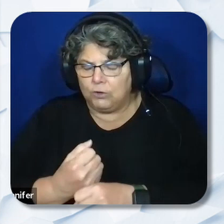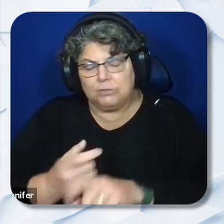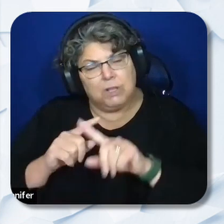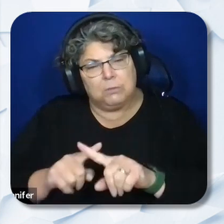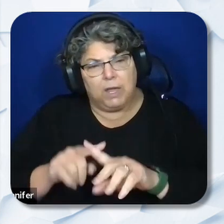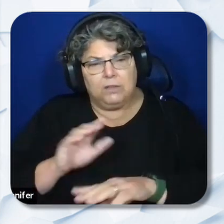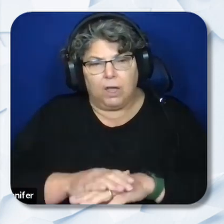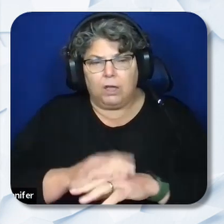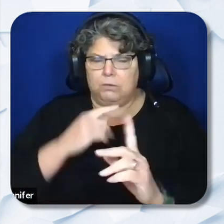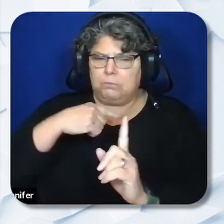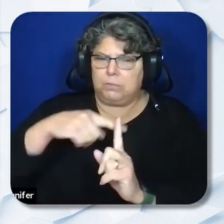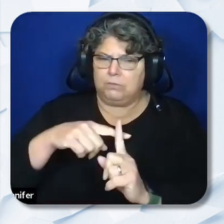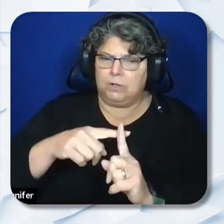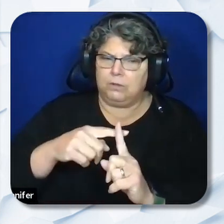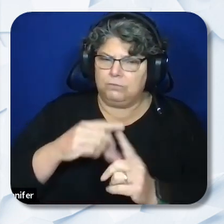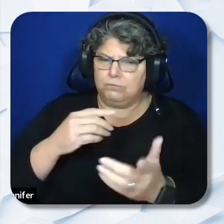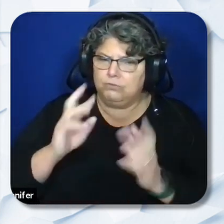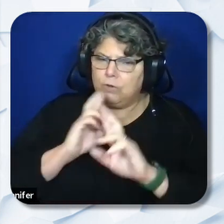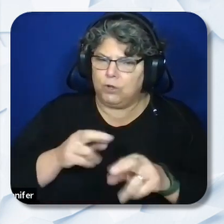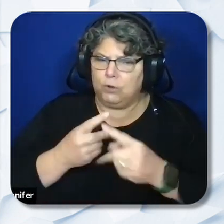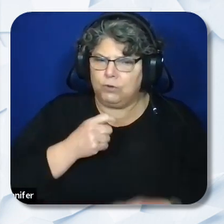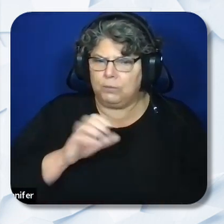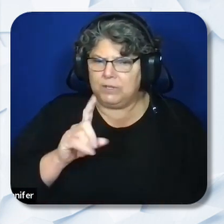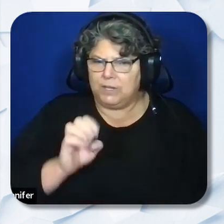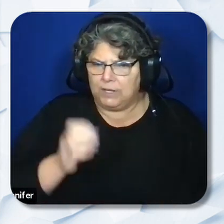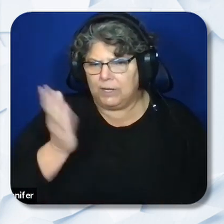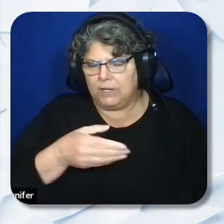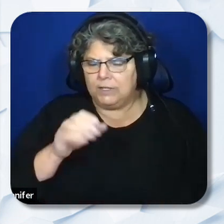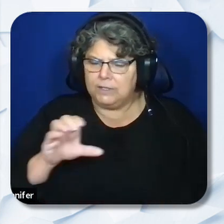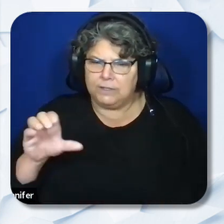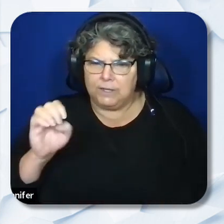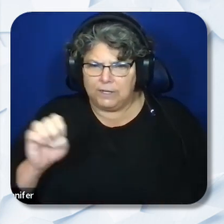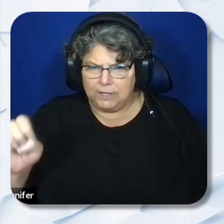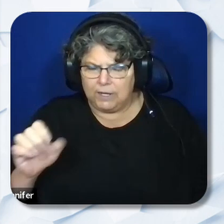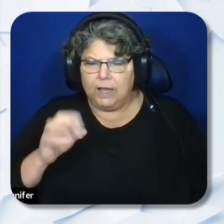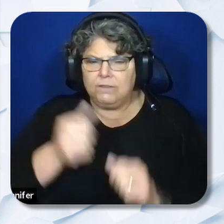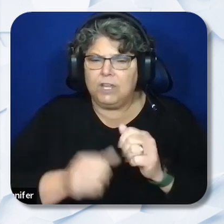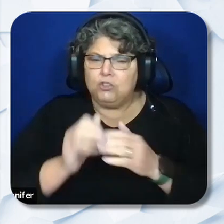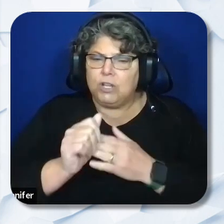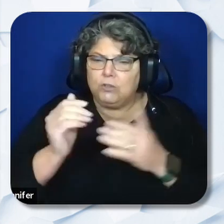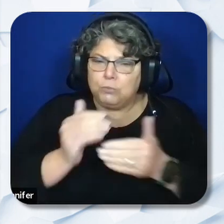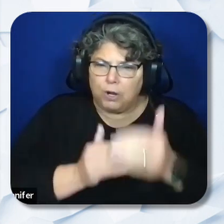a favorable annual review by CDE / CCEE of each leads progress on goals and deliverables.